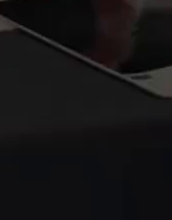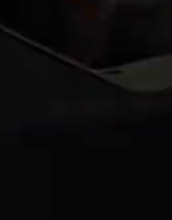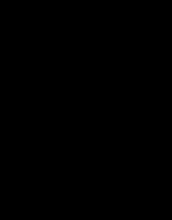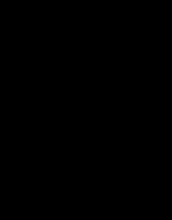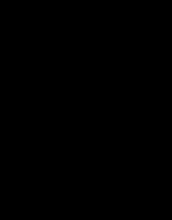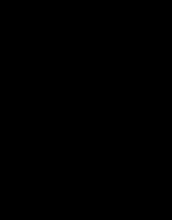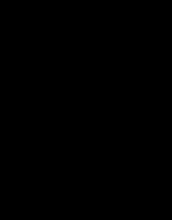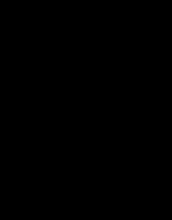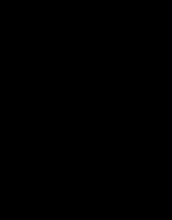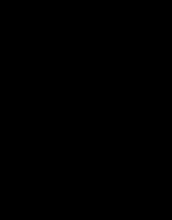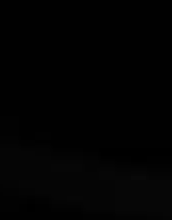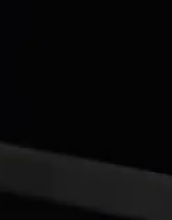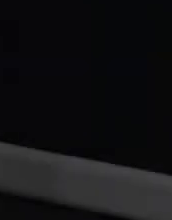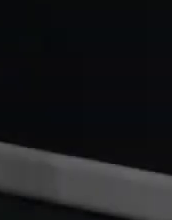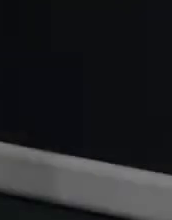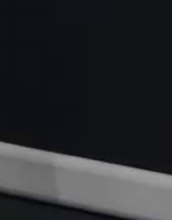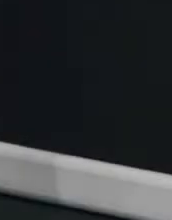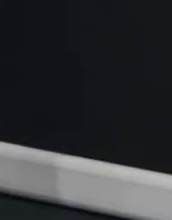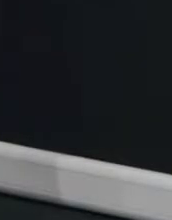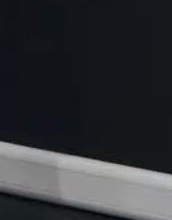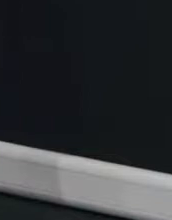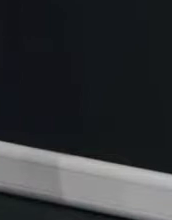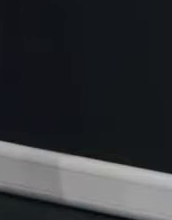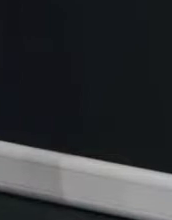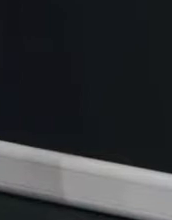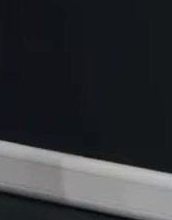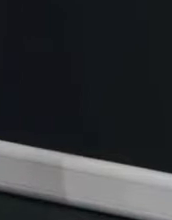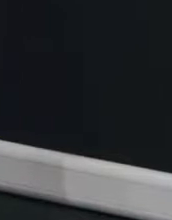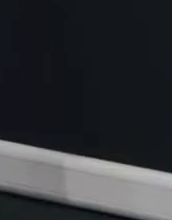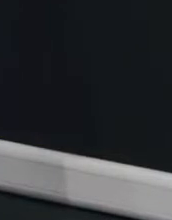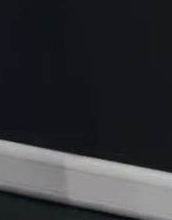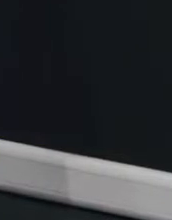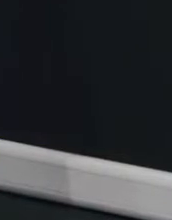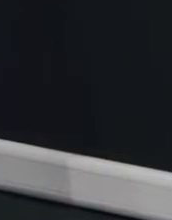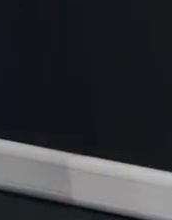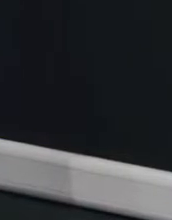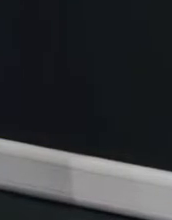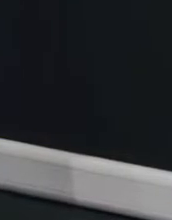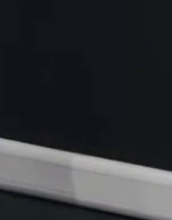of course everybody here i'm sure loves elephants don't they because if you don't you're probably in